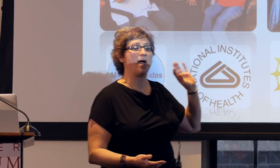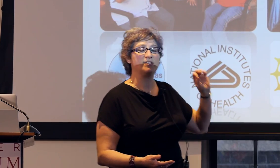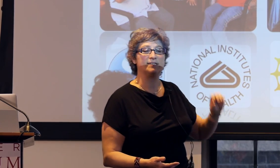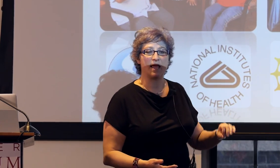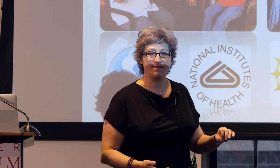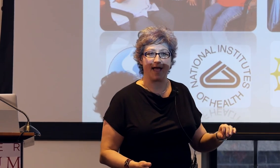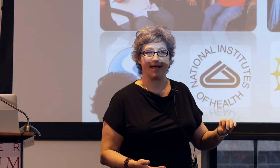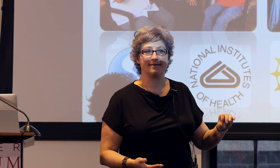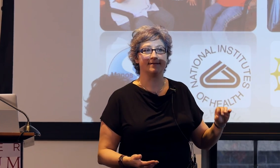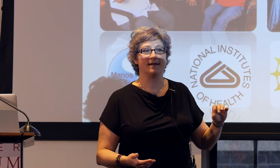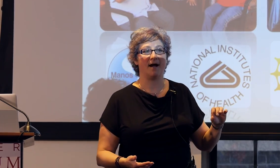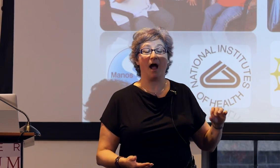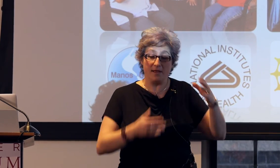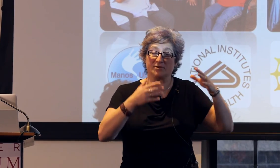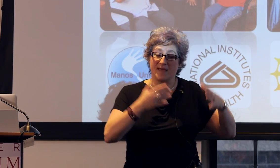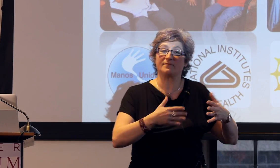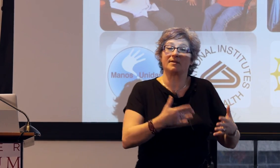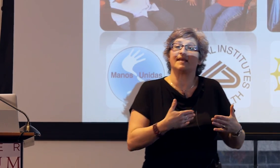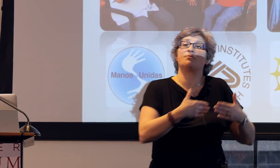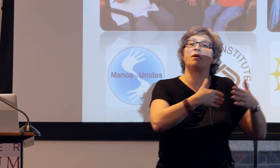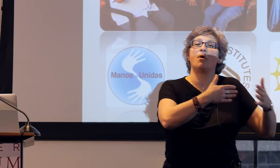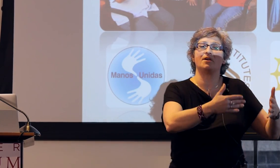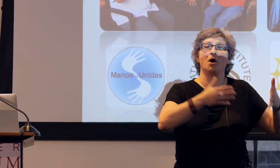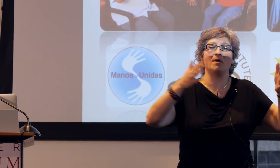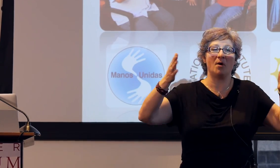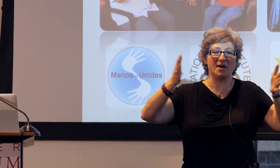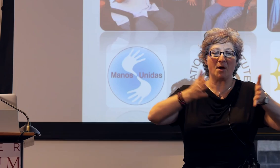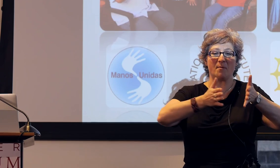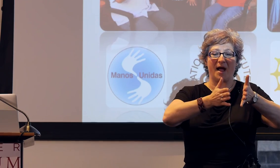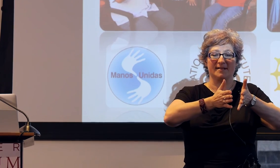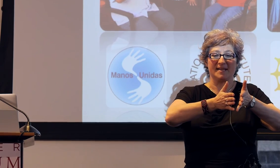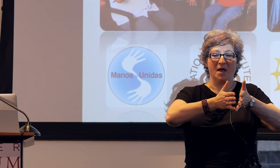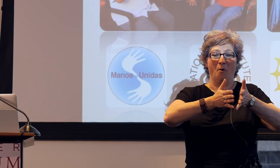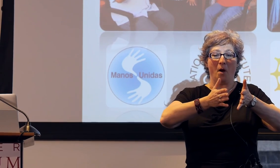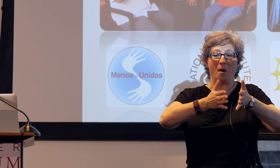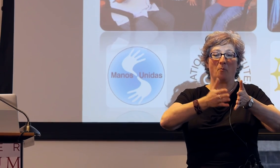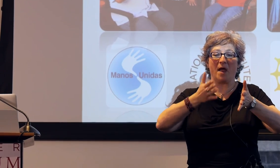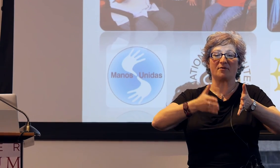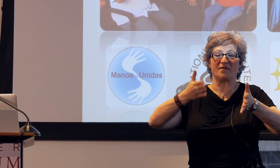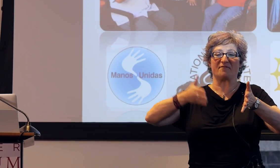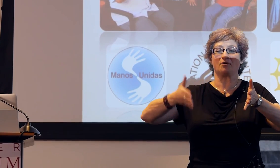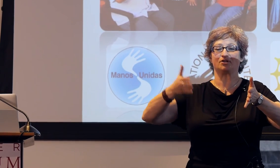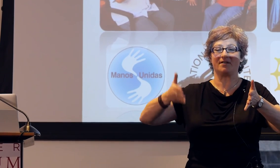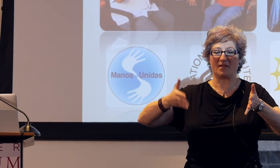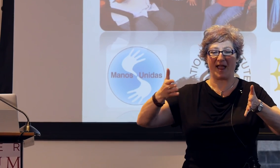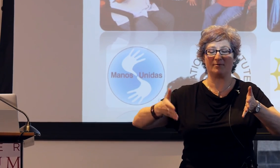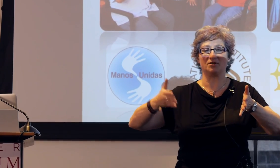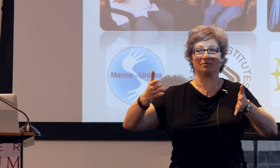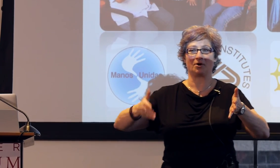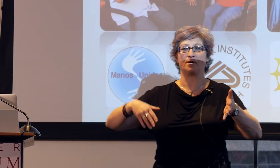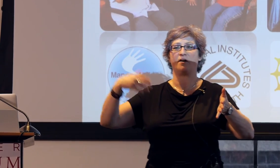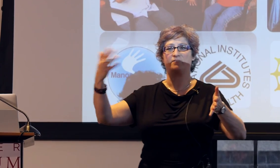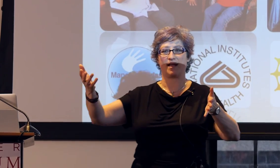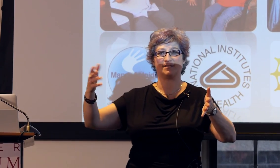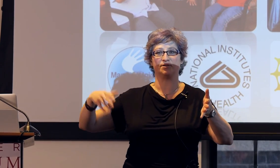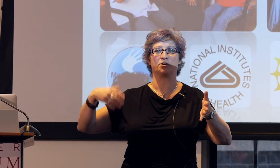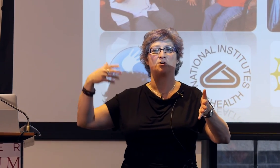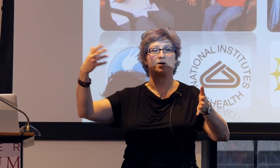So having said that, 'cause that's what we want to know, we want to know about whether the version of the language you learn affects